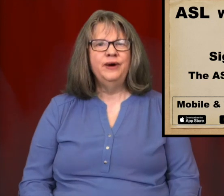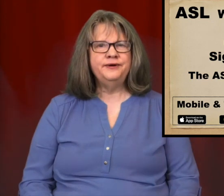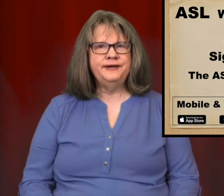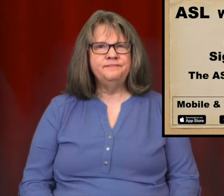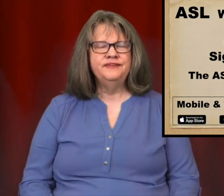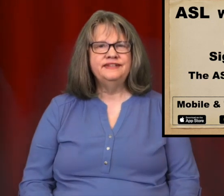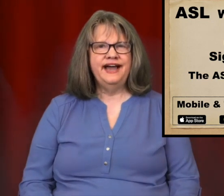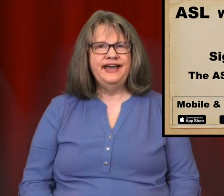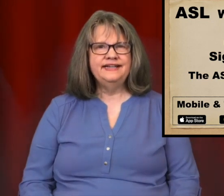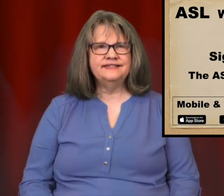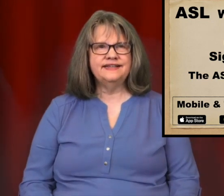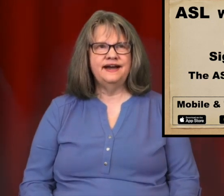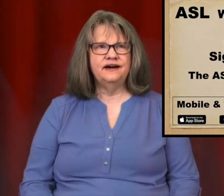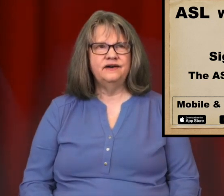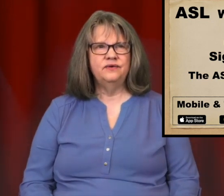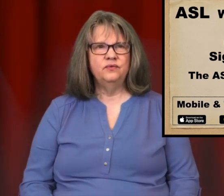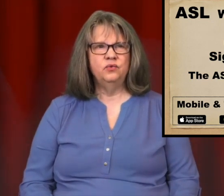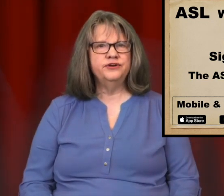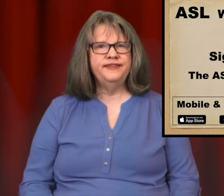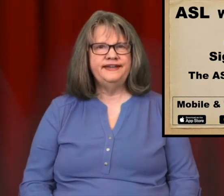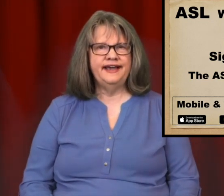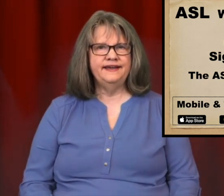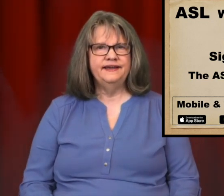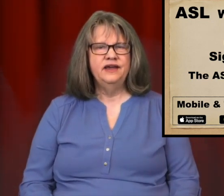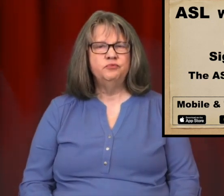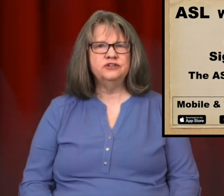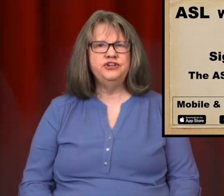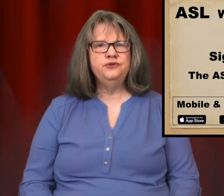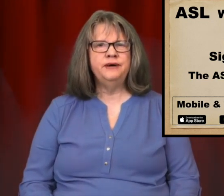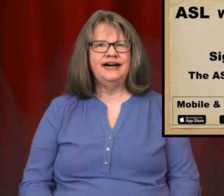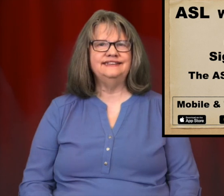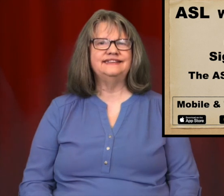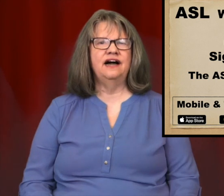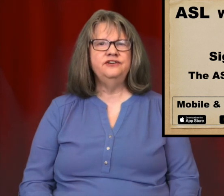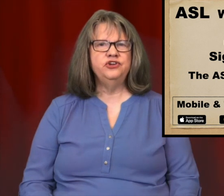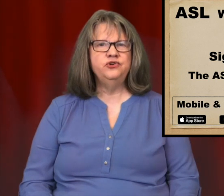Welcome to ASL Word Of The Day, brought to you by